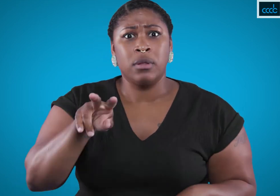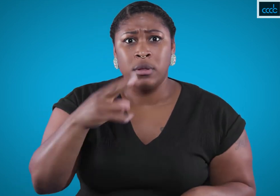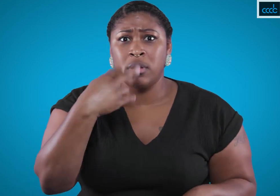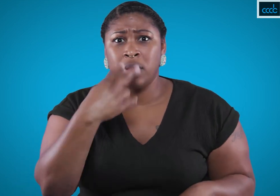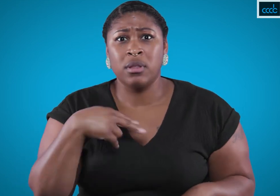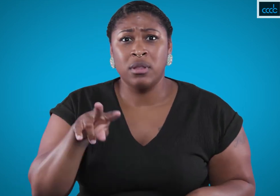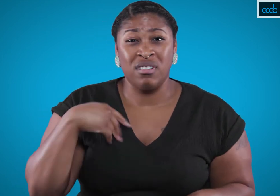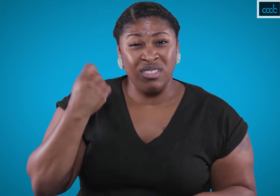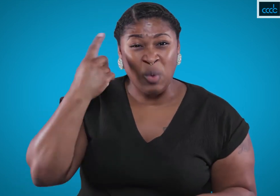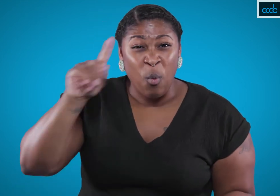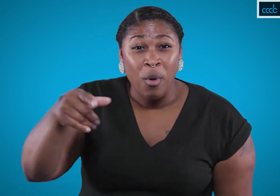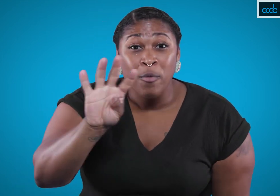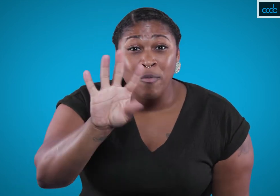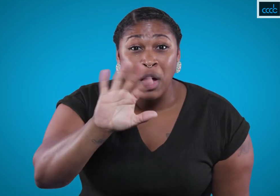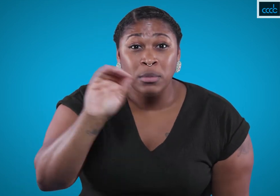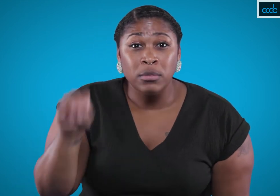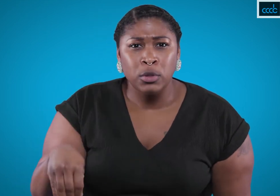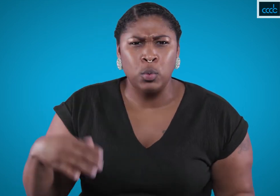and only getting about 45% of that information.